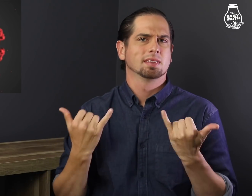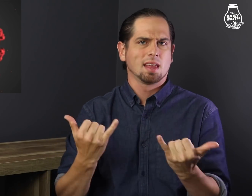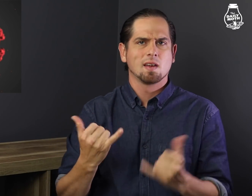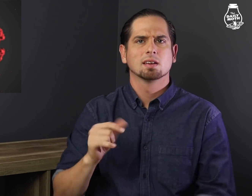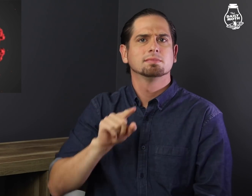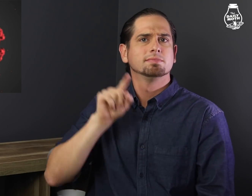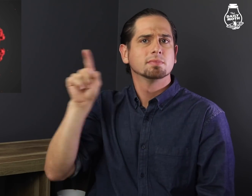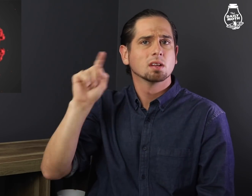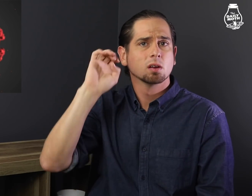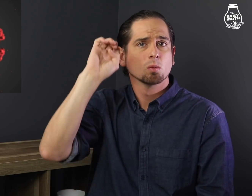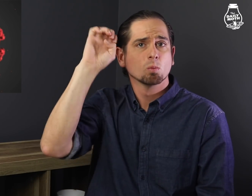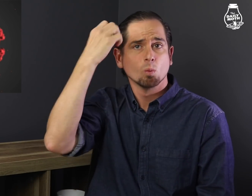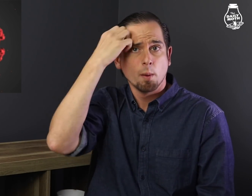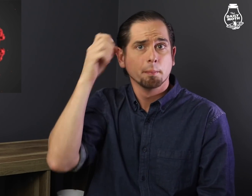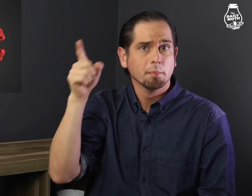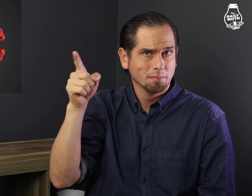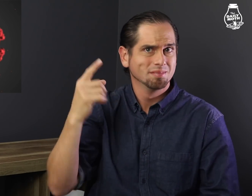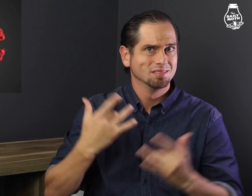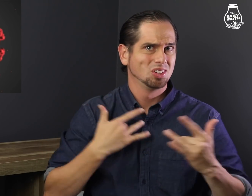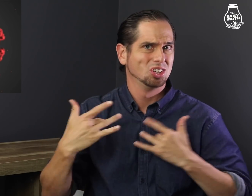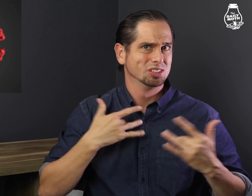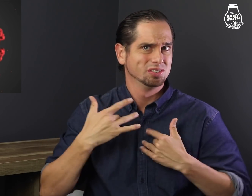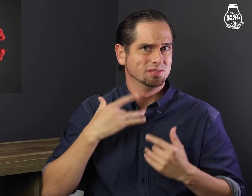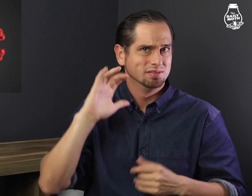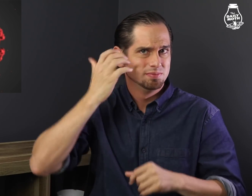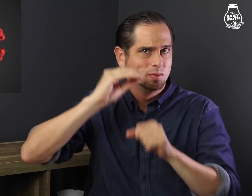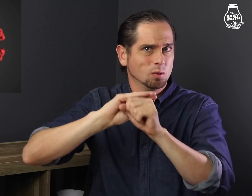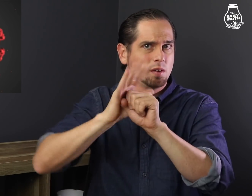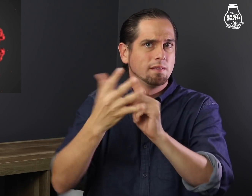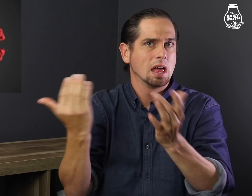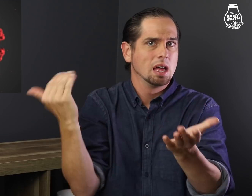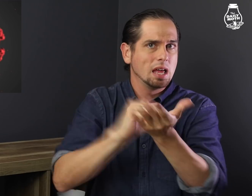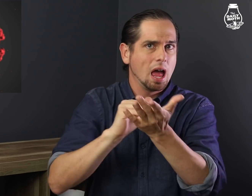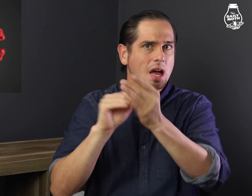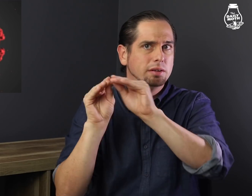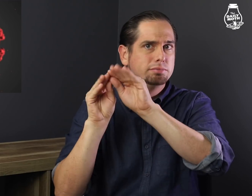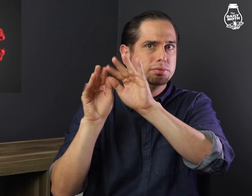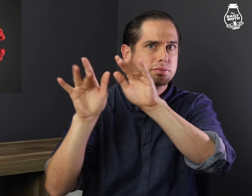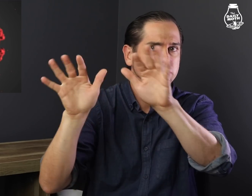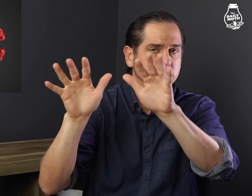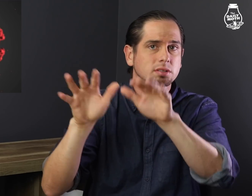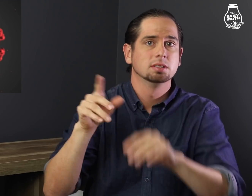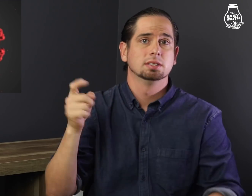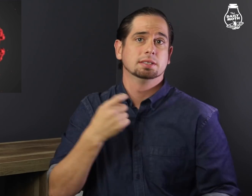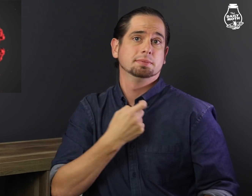There is a concern that the coronavirus is staring to spread again in Europe.